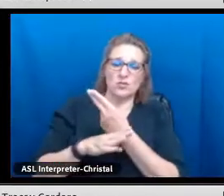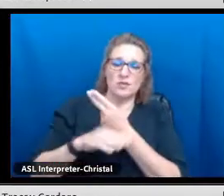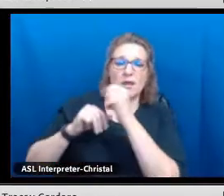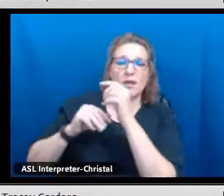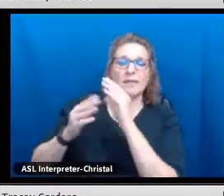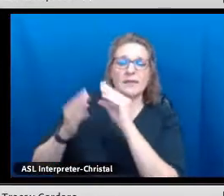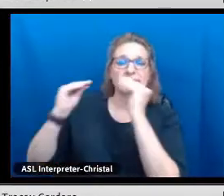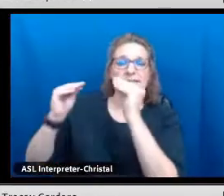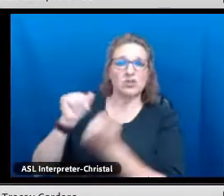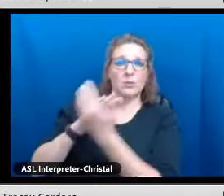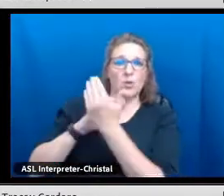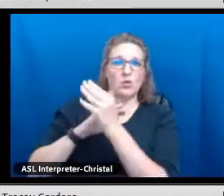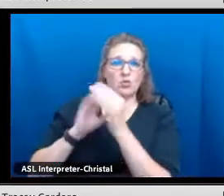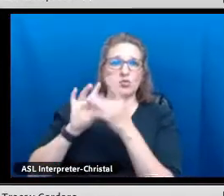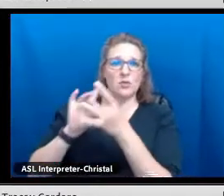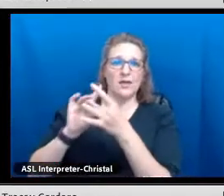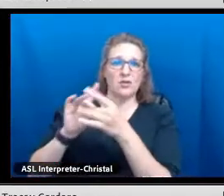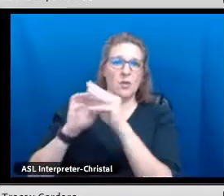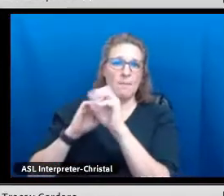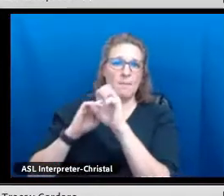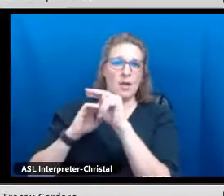that uses the Montessori pedagogy.